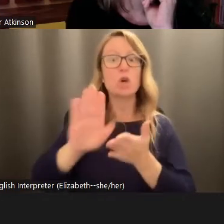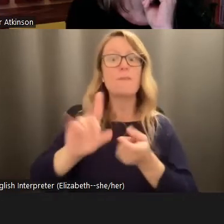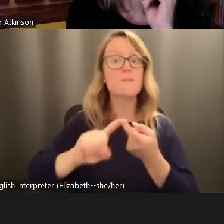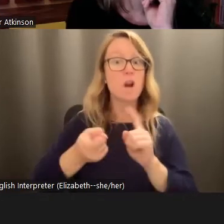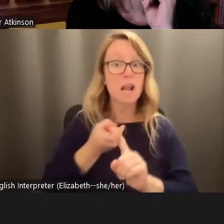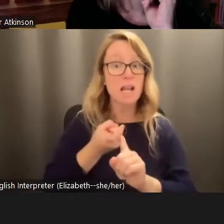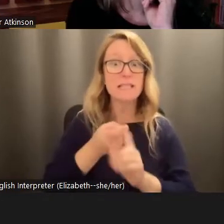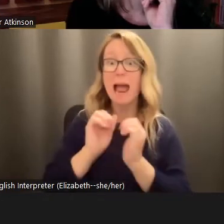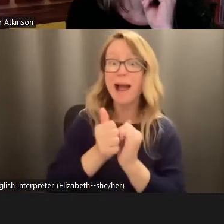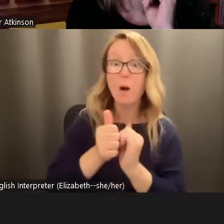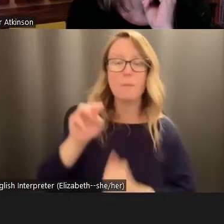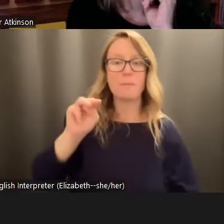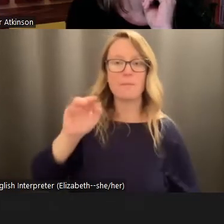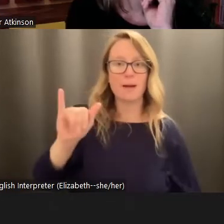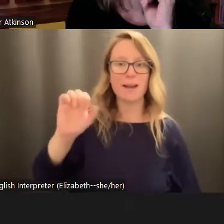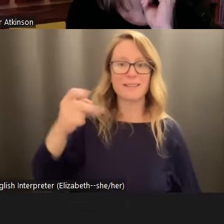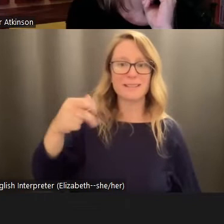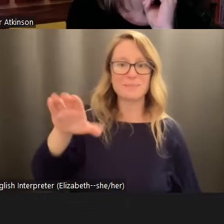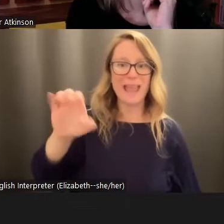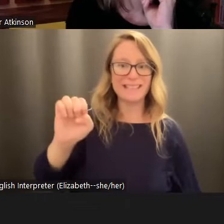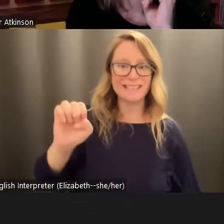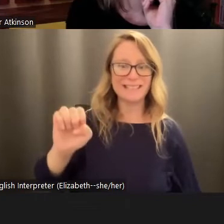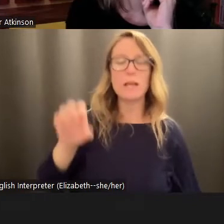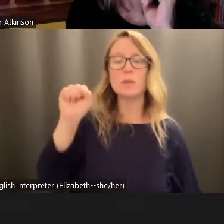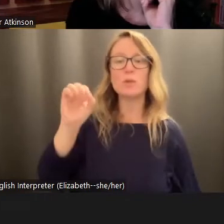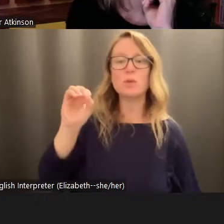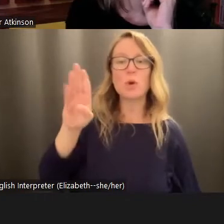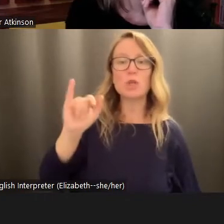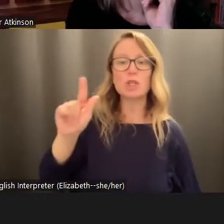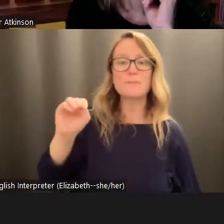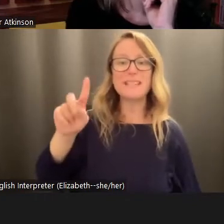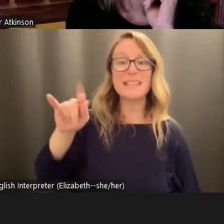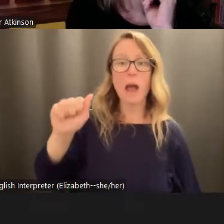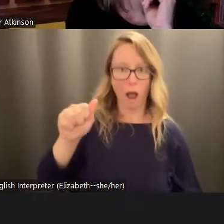MySpace, social media. After that, I gave a presentation